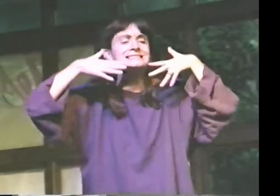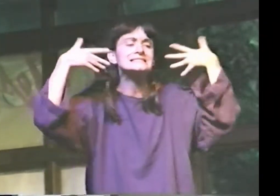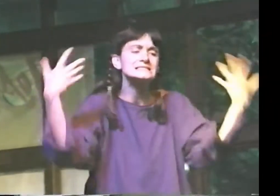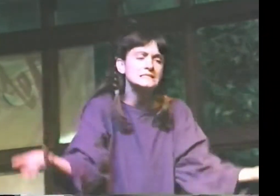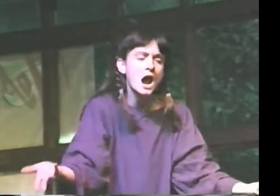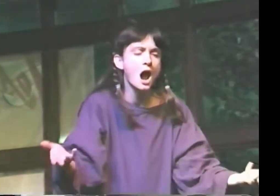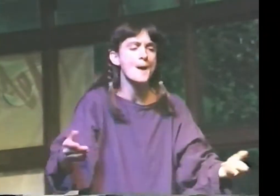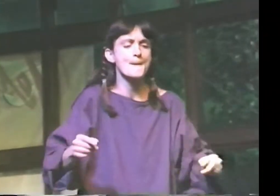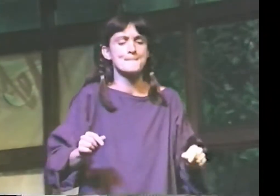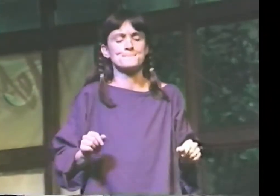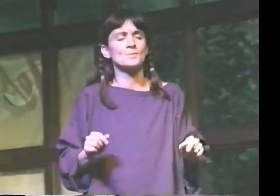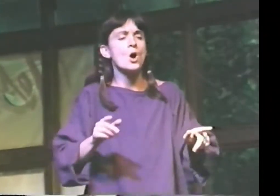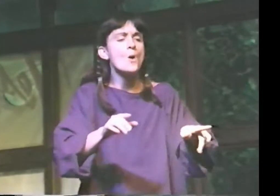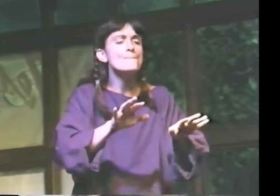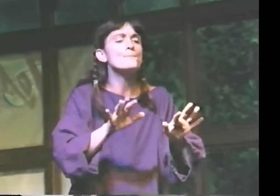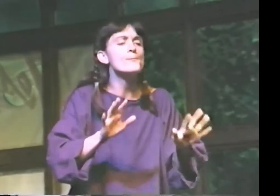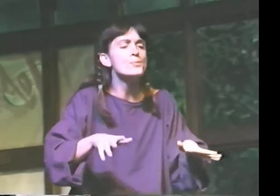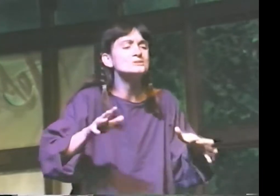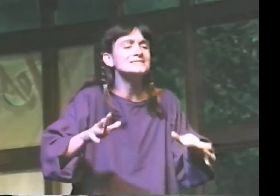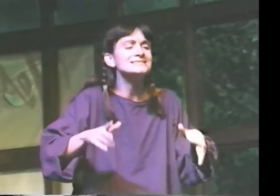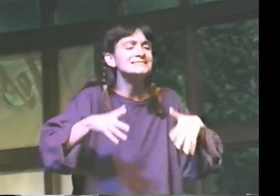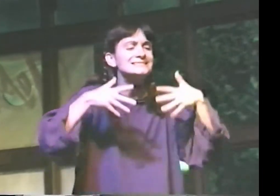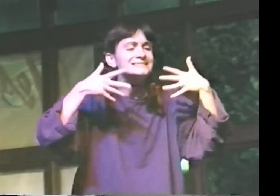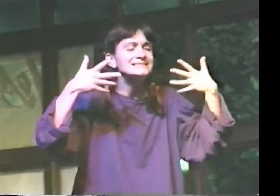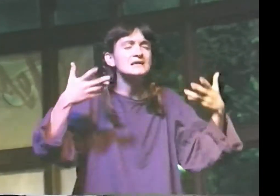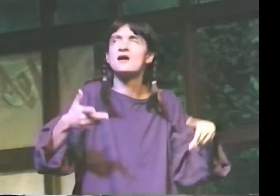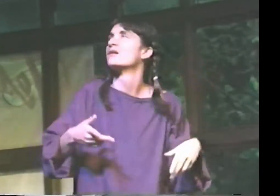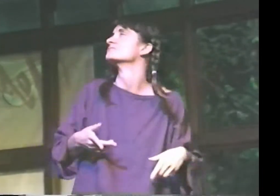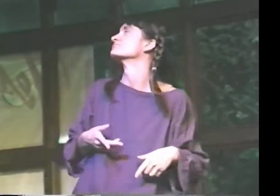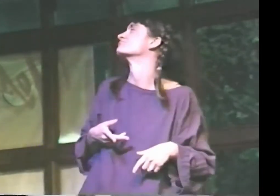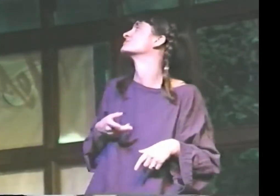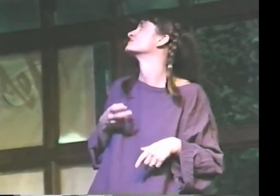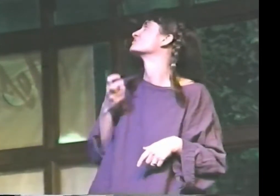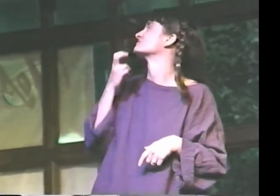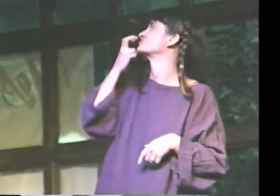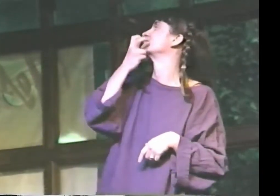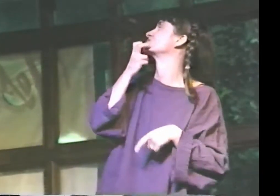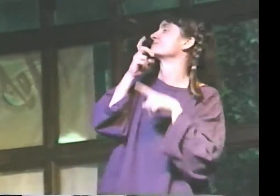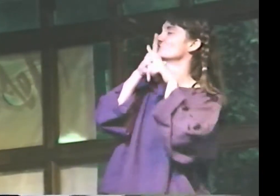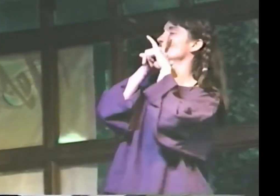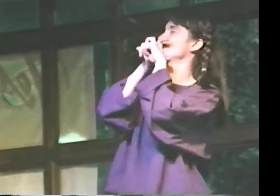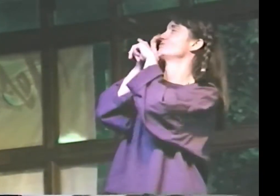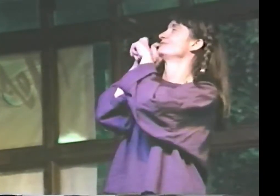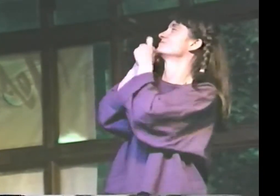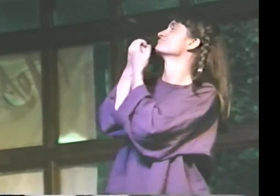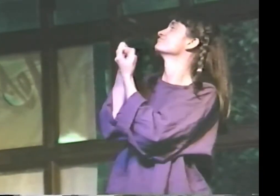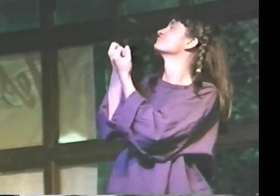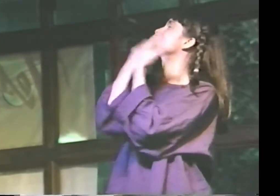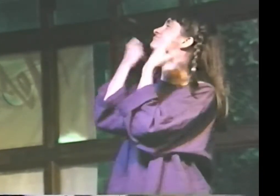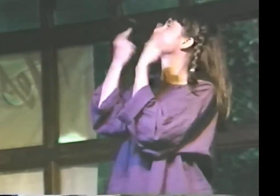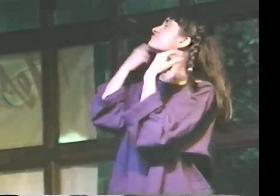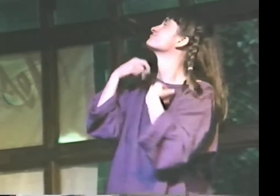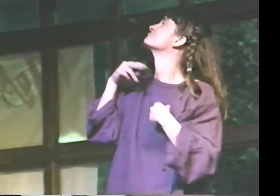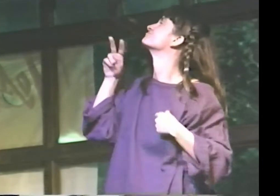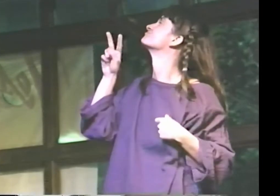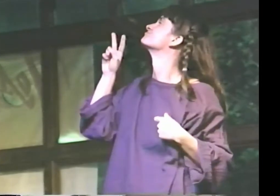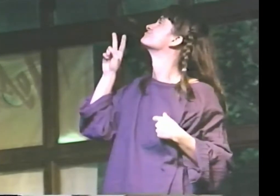THE PRESIDENT'S DEAD. THE PRESIDENT'S DEAD. I COULDN'T UNDERSTAND HER WORDS.